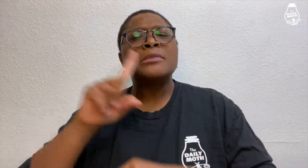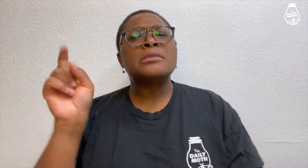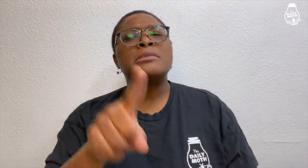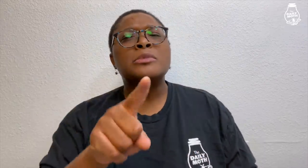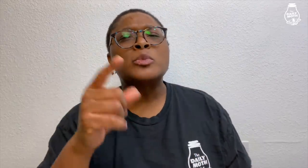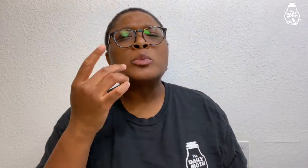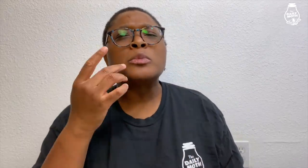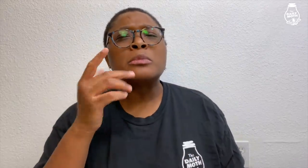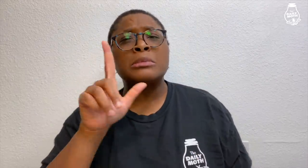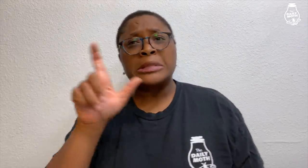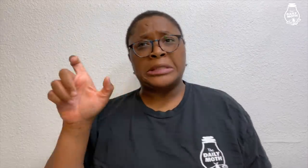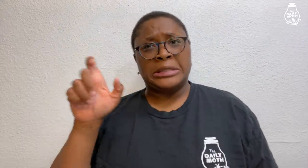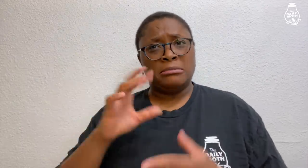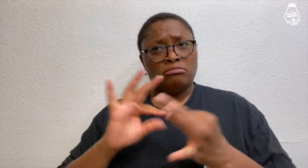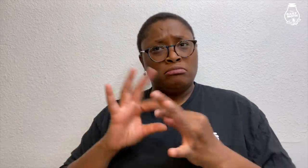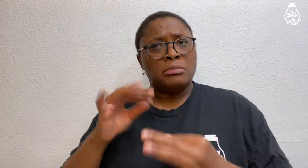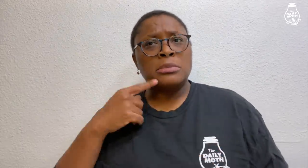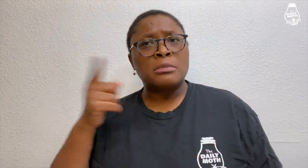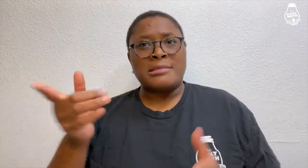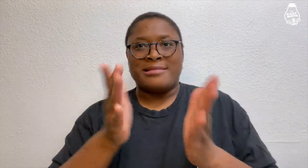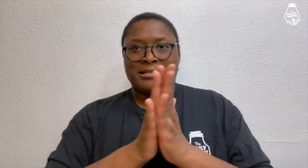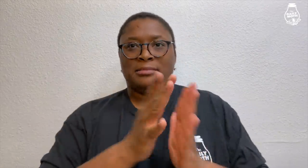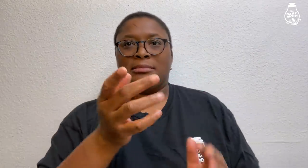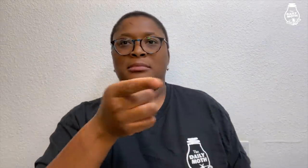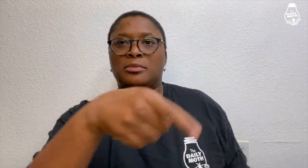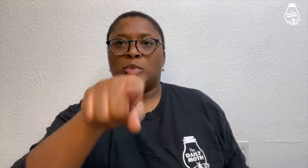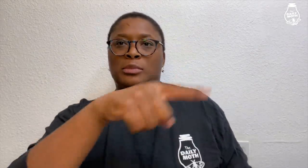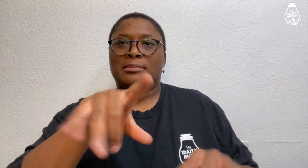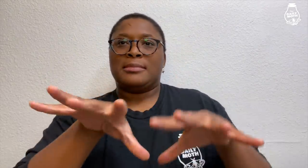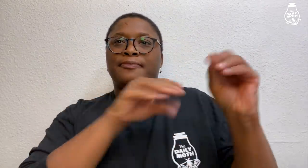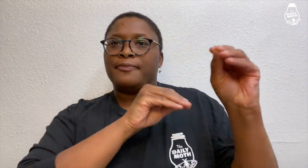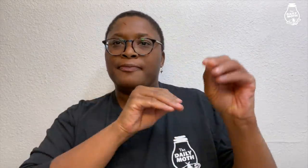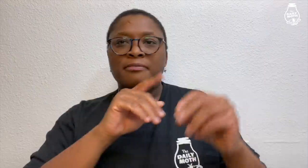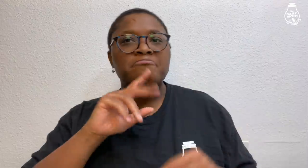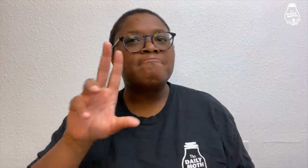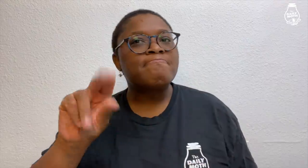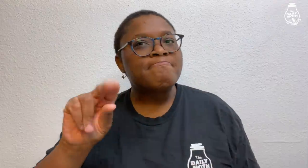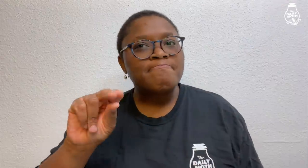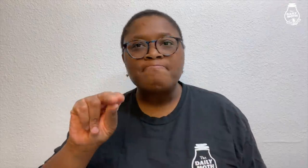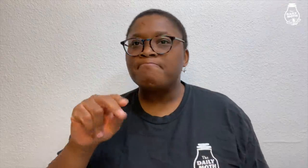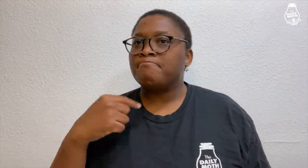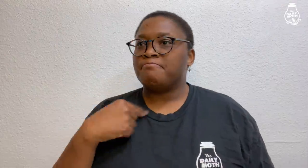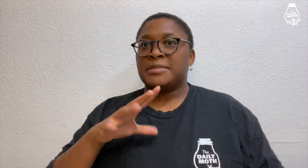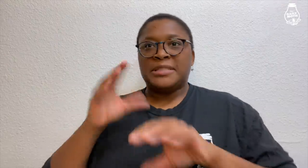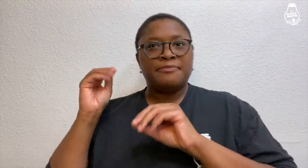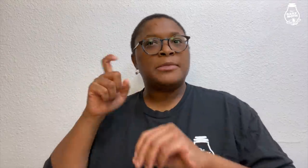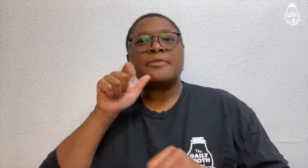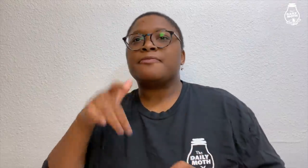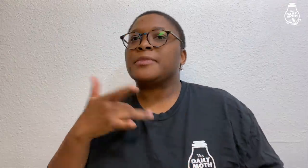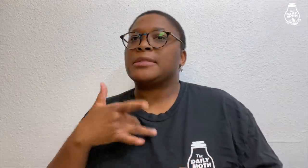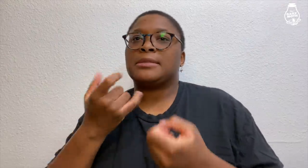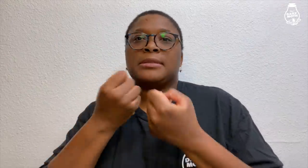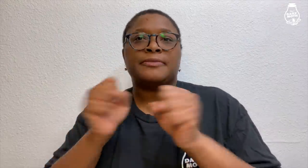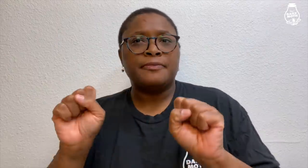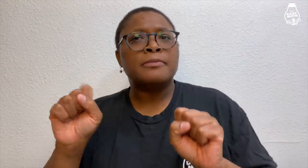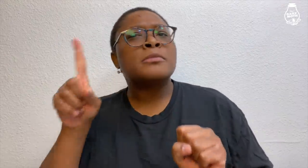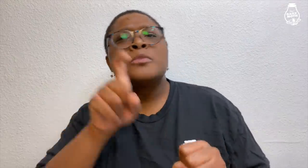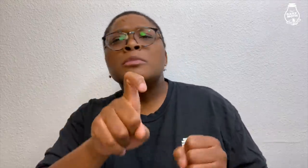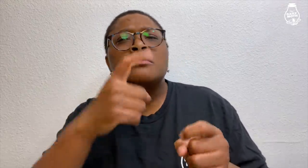The defendant said that Lee claimed they had asked them to leave, and Paige said that wasn't true and that they had left because they didn't feel safe.